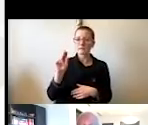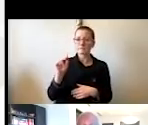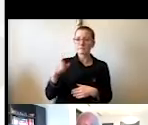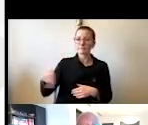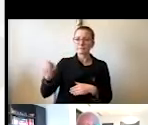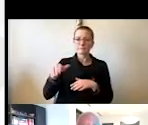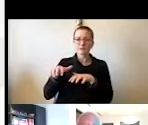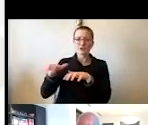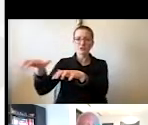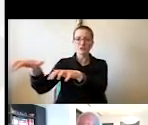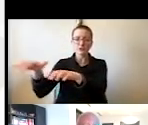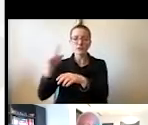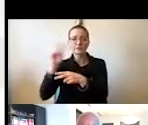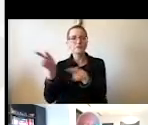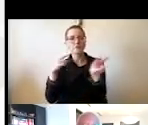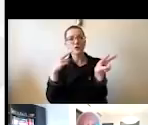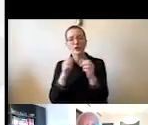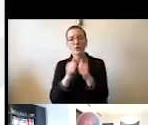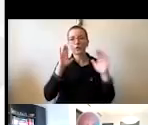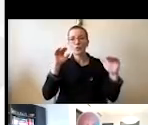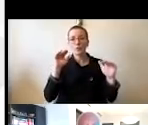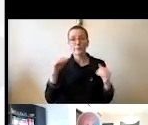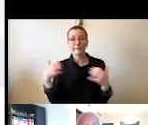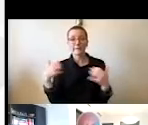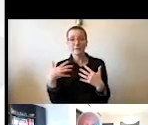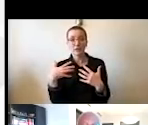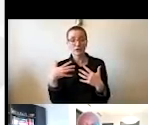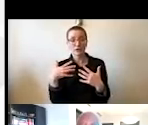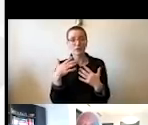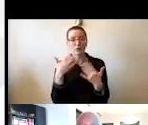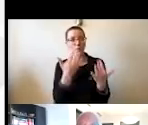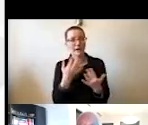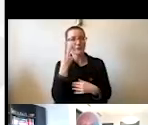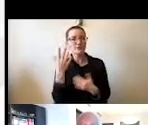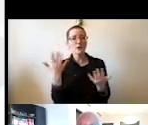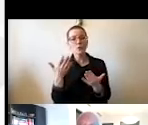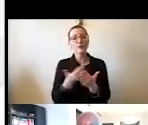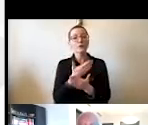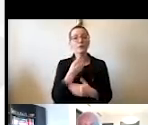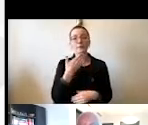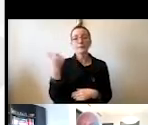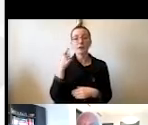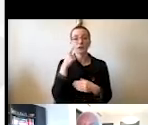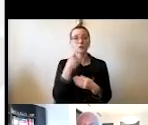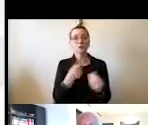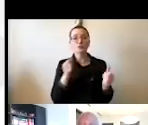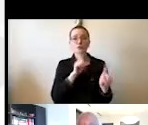with mingled hope and fear upon us to see what new and better solutions we can possibly offer